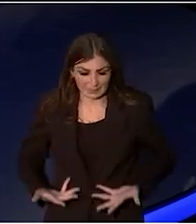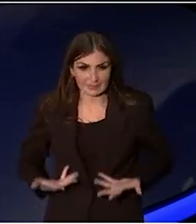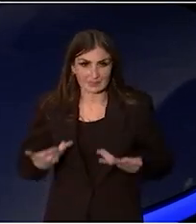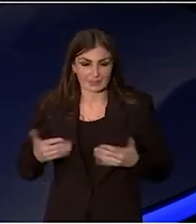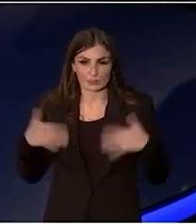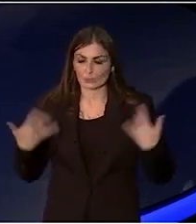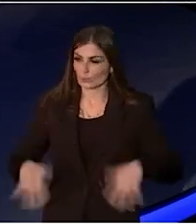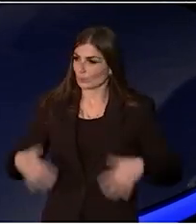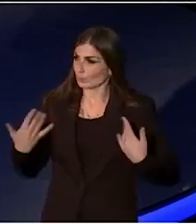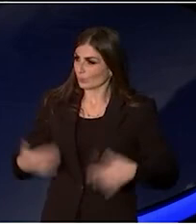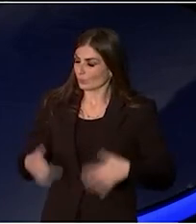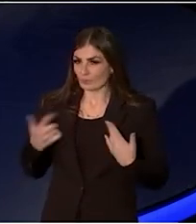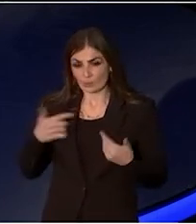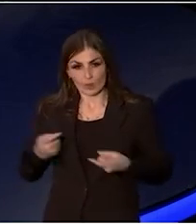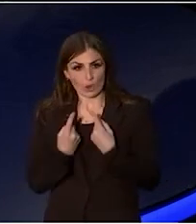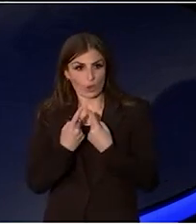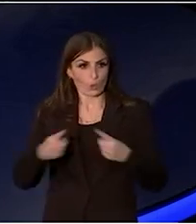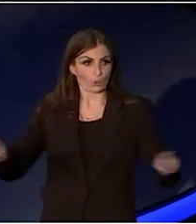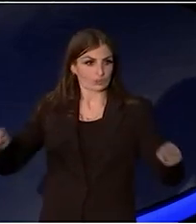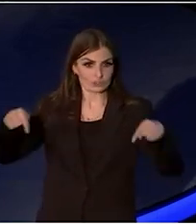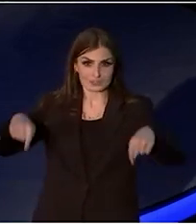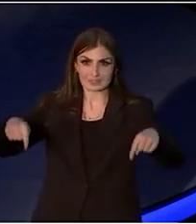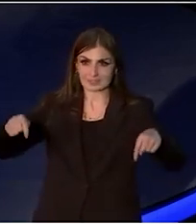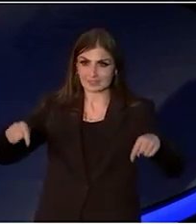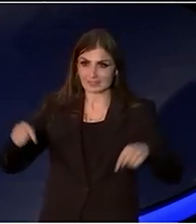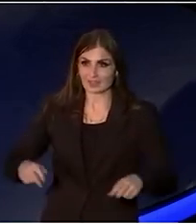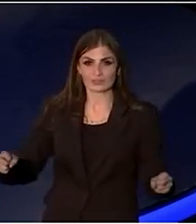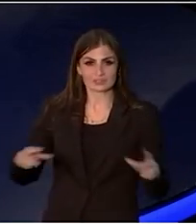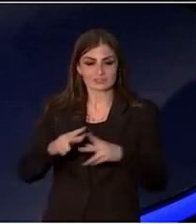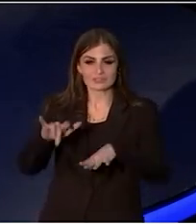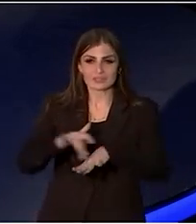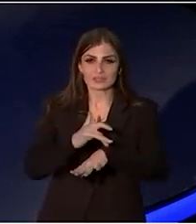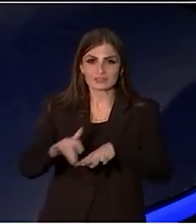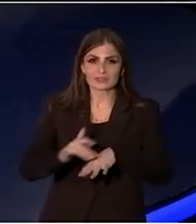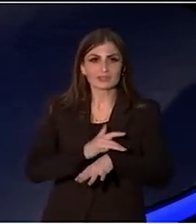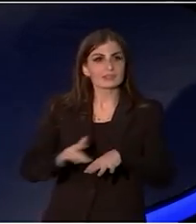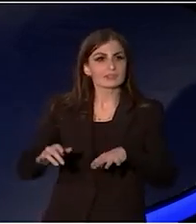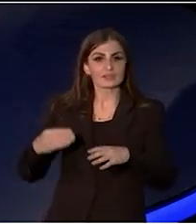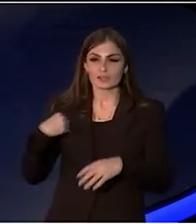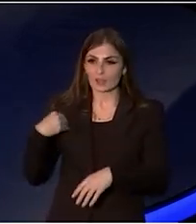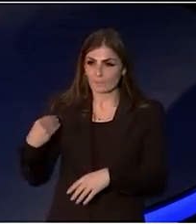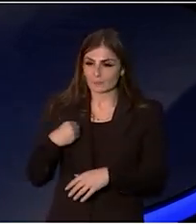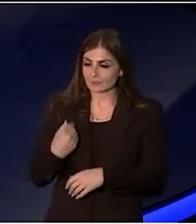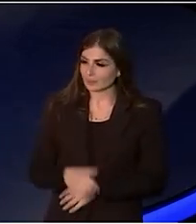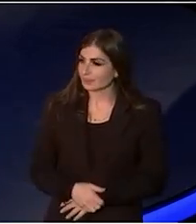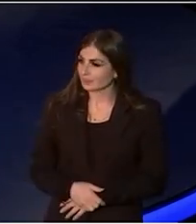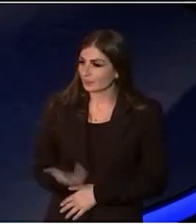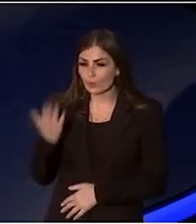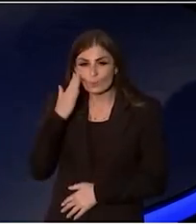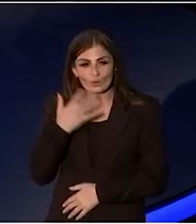Australia here at the Sydney Theatre Company. As a kid I used to save up my paper round